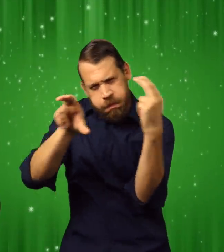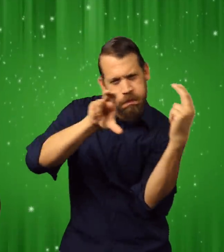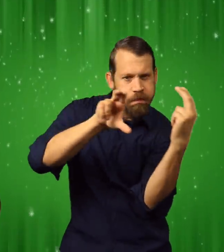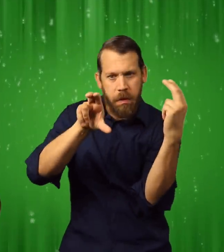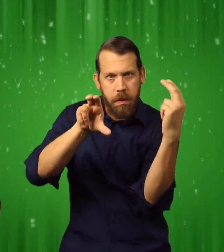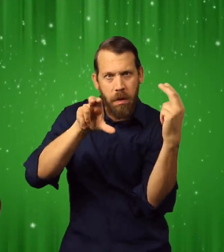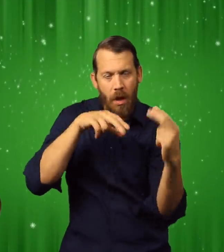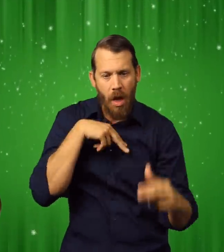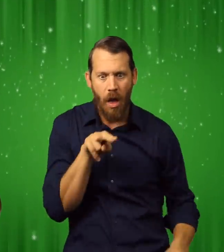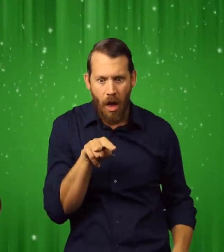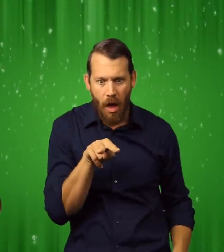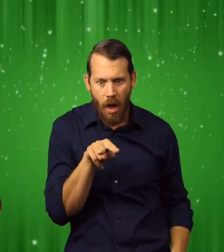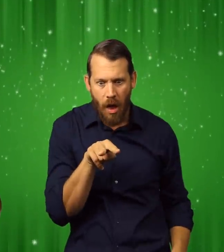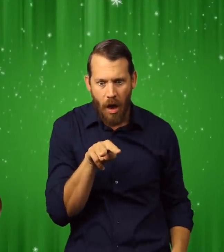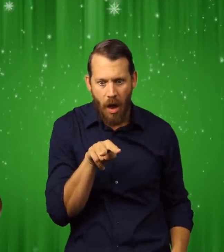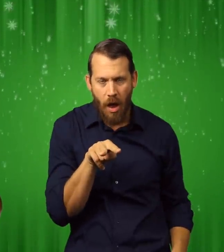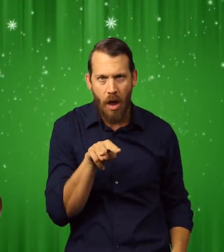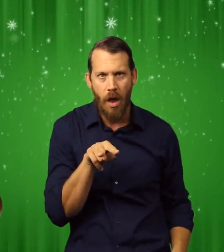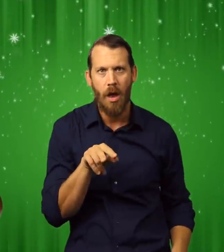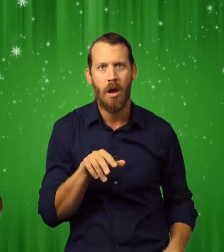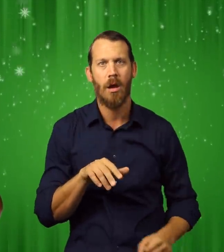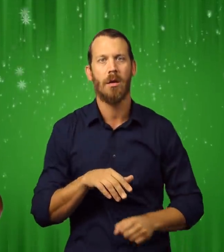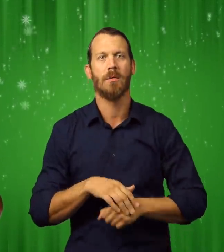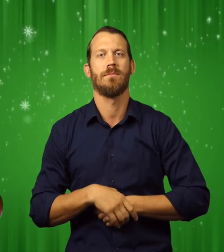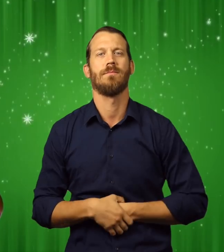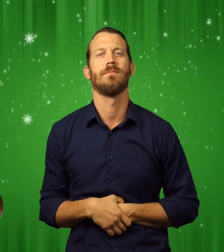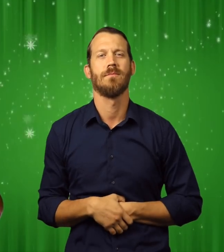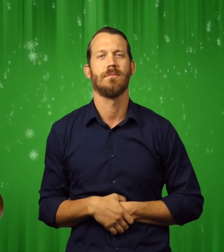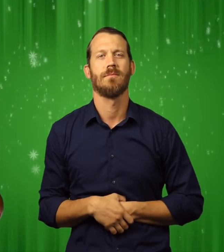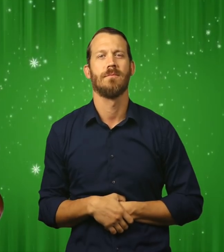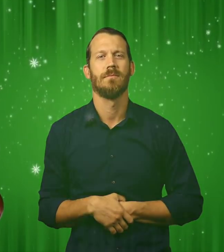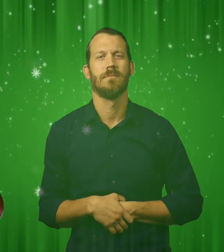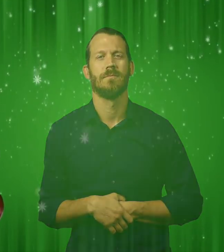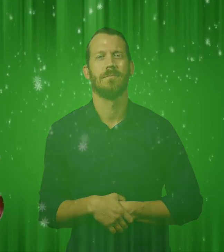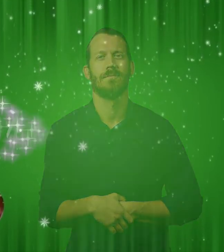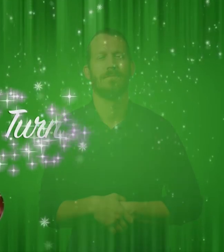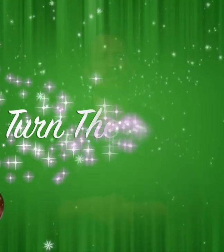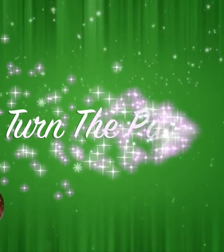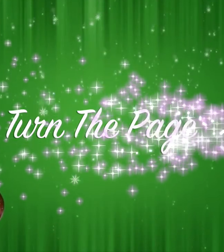I looked through my window and saw a train standing perfectly still in front of my house.